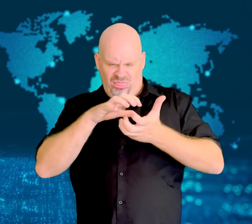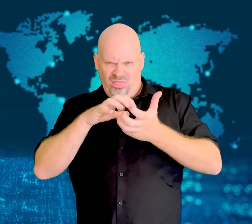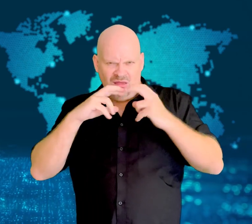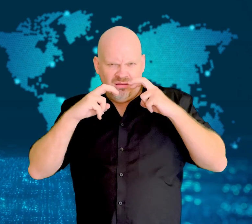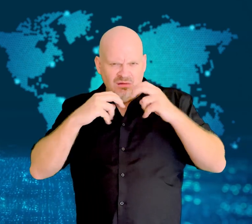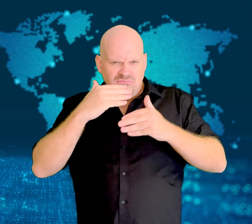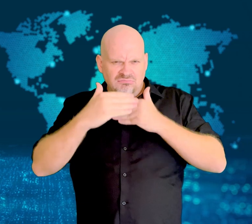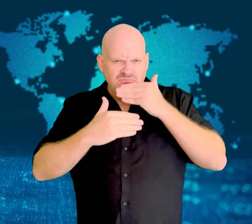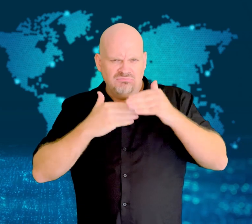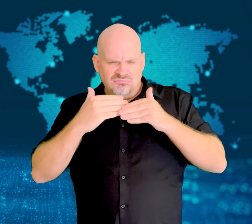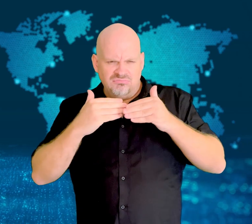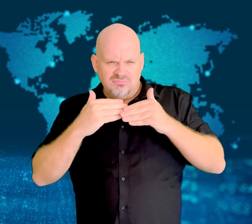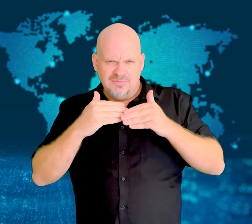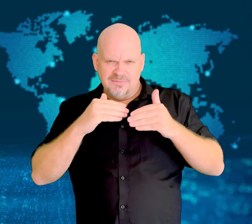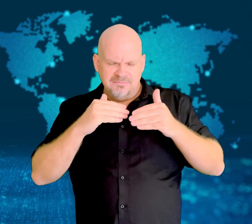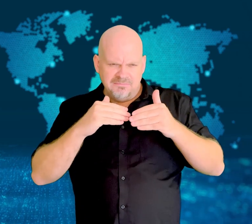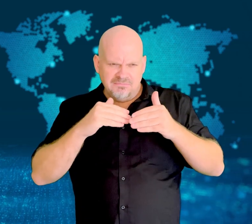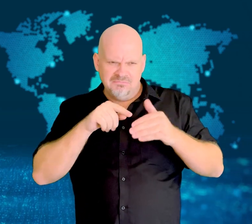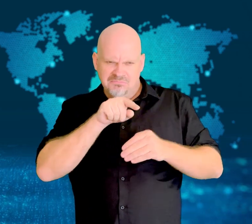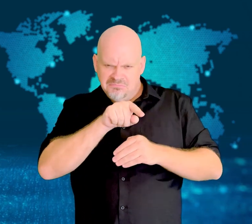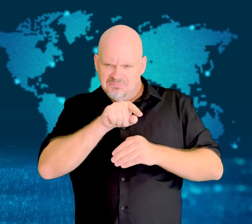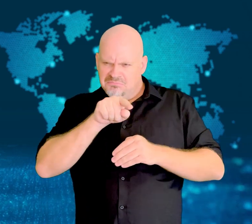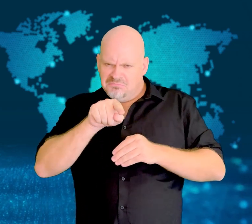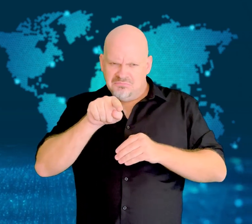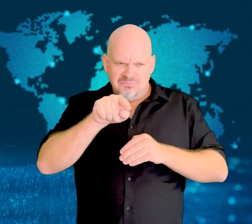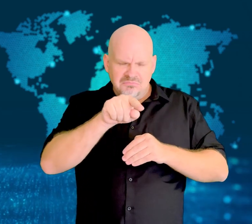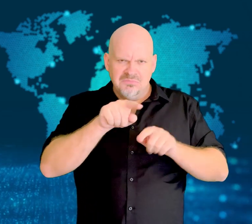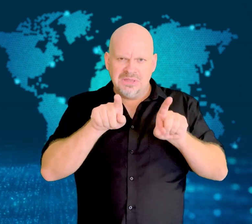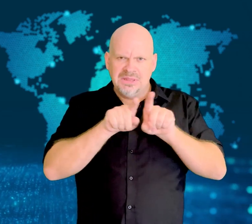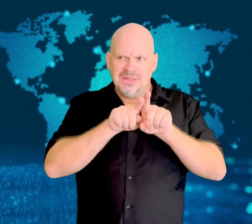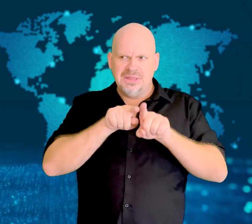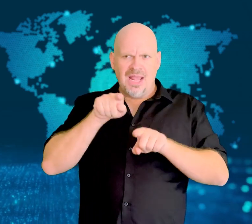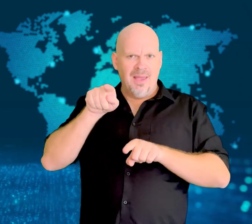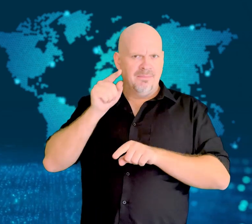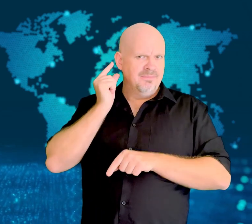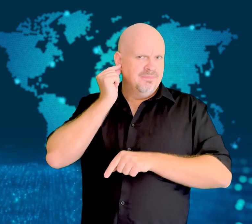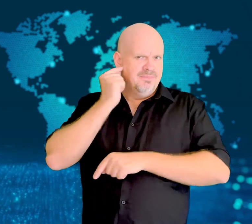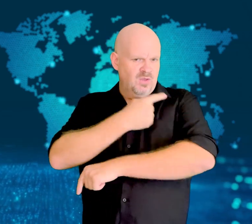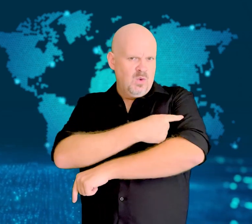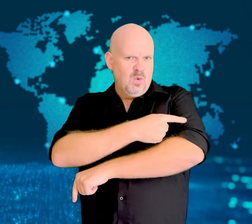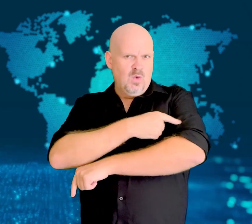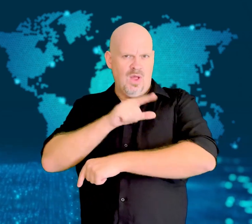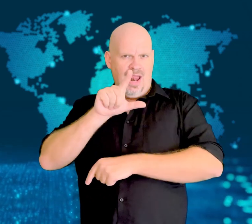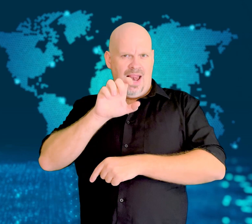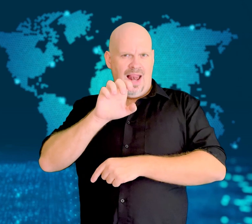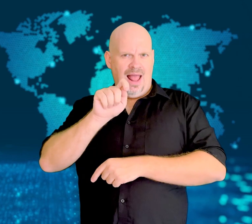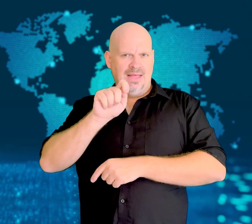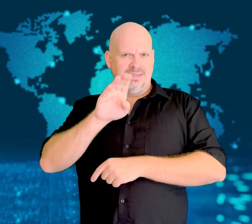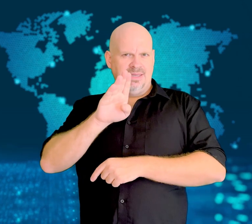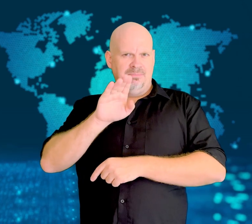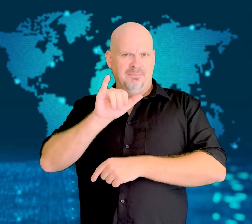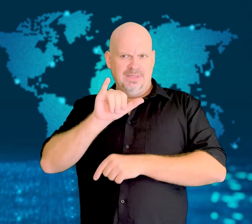place in the hospital, Letby appeared to be the "common denominator."